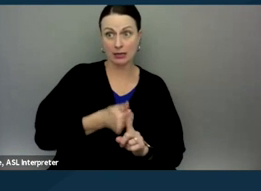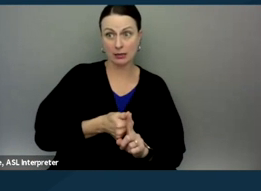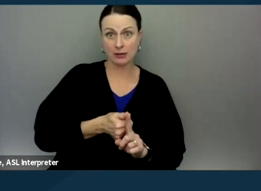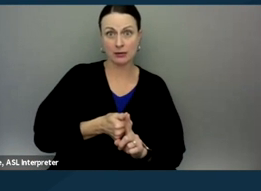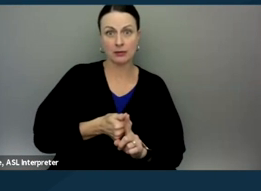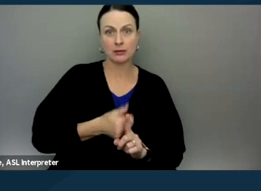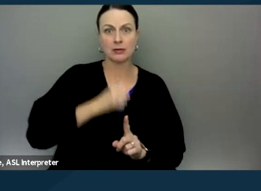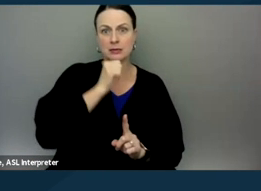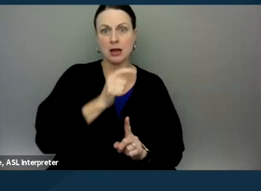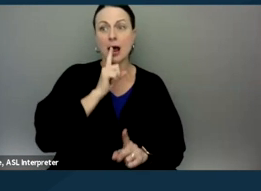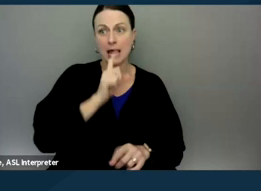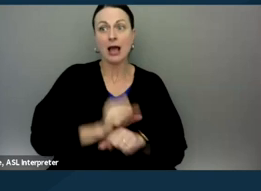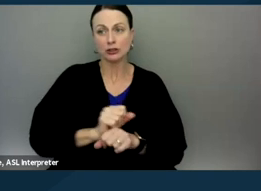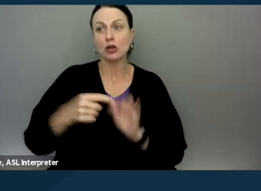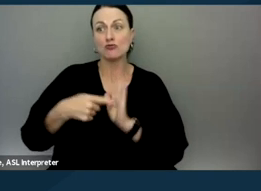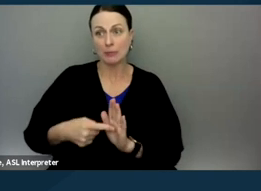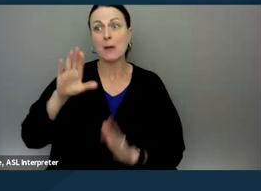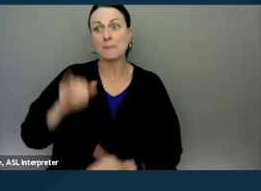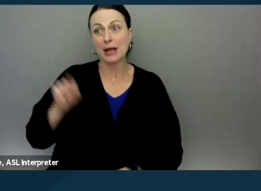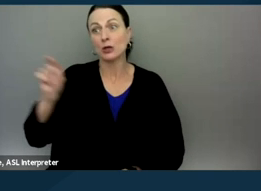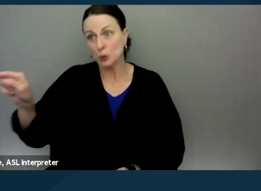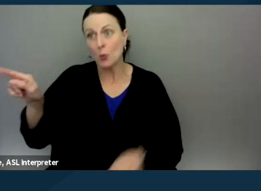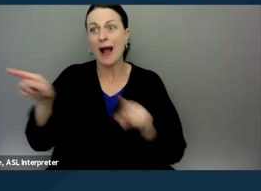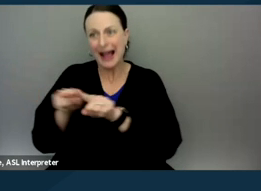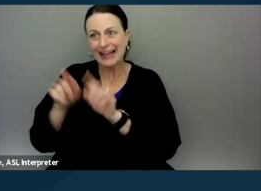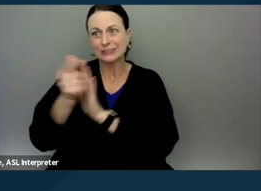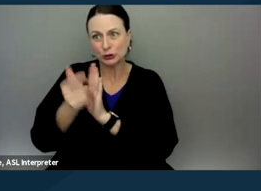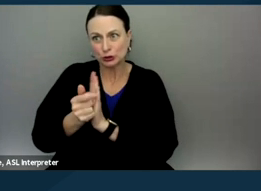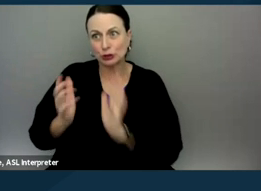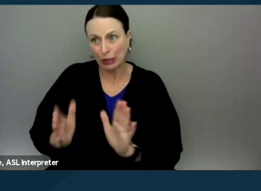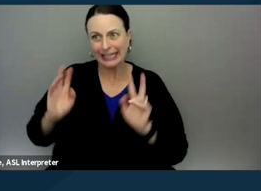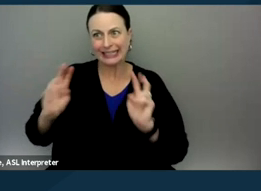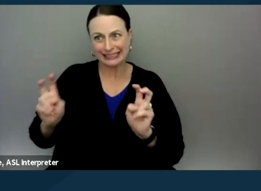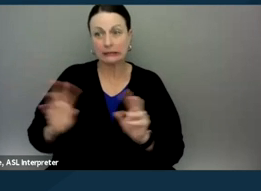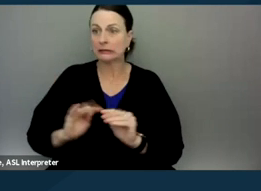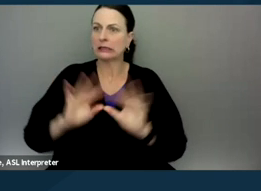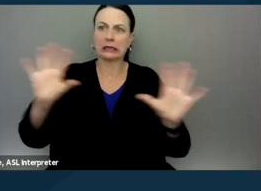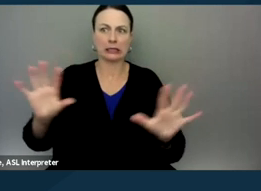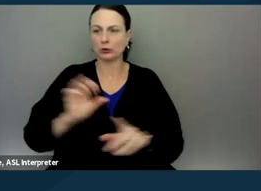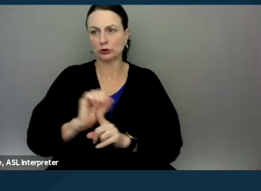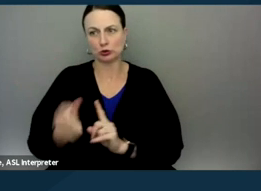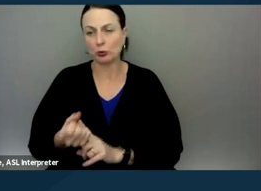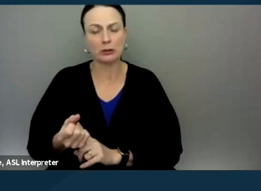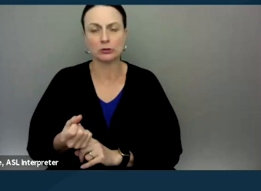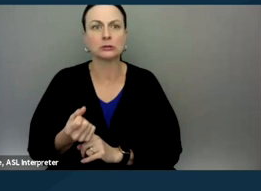actually being represented by you as an attorney, that is I think the clearer situation where there, the,